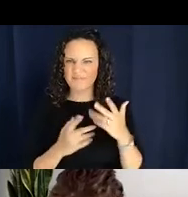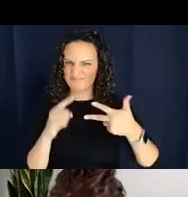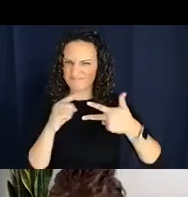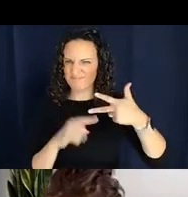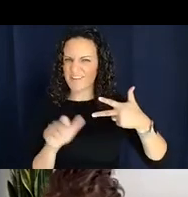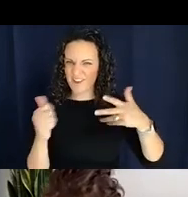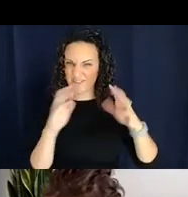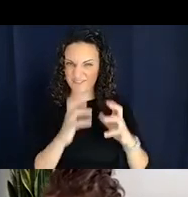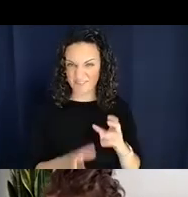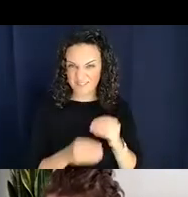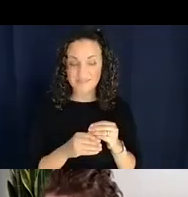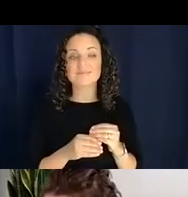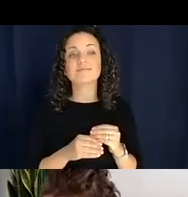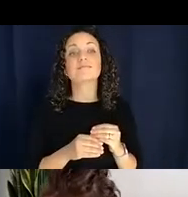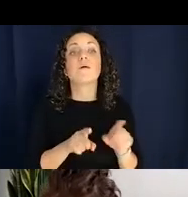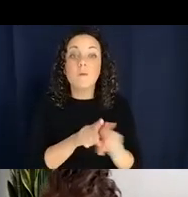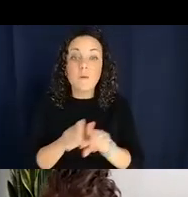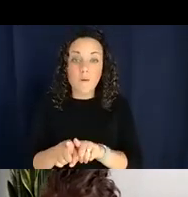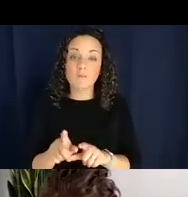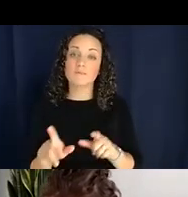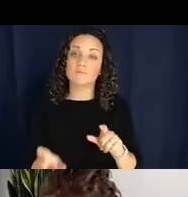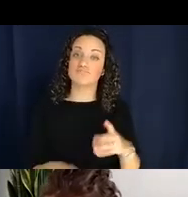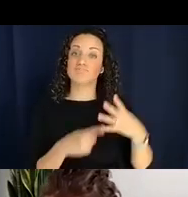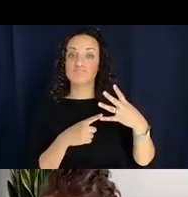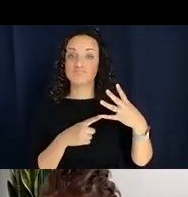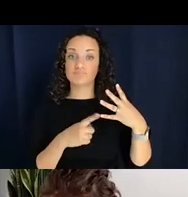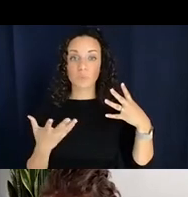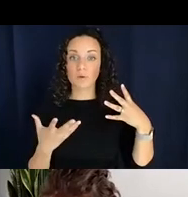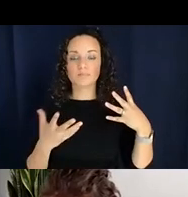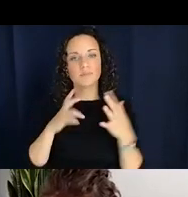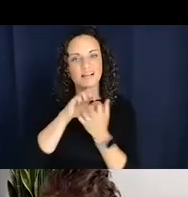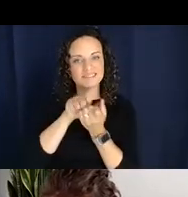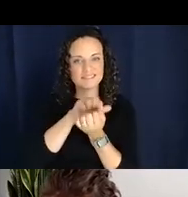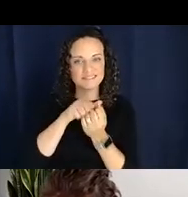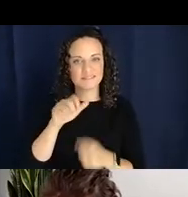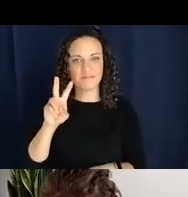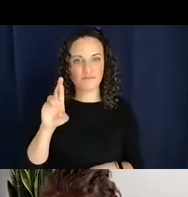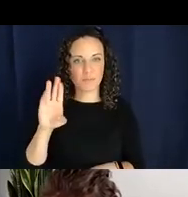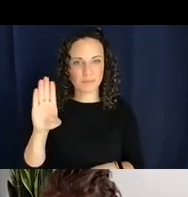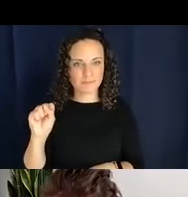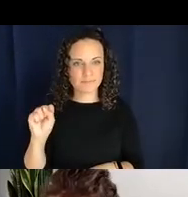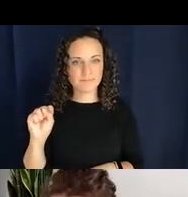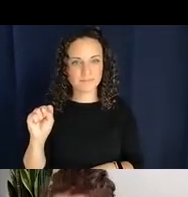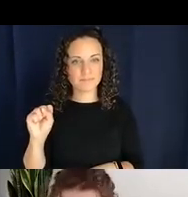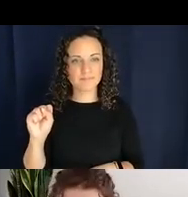we also have what's called mastication verbs and these also kind of more or less classify